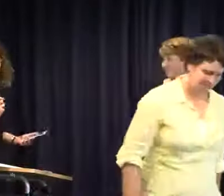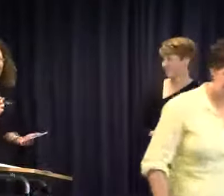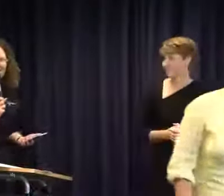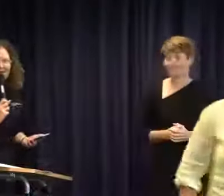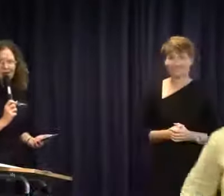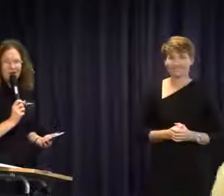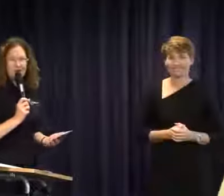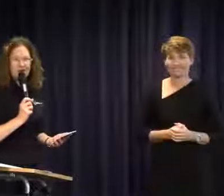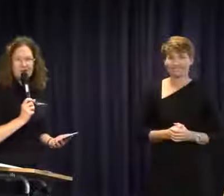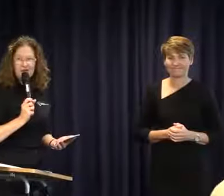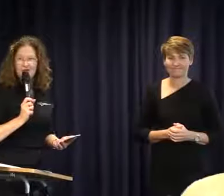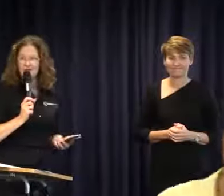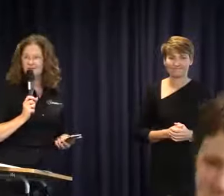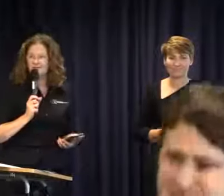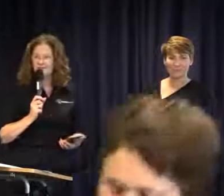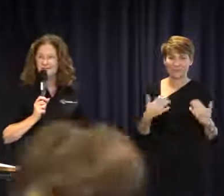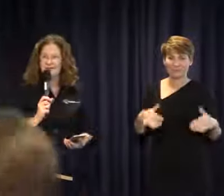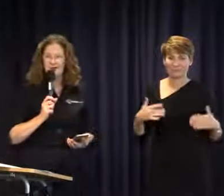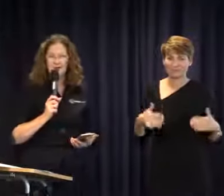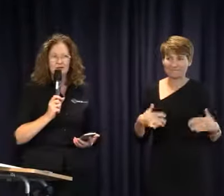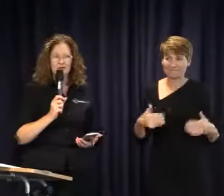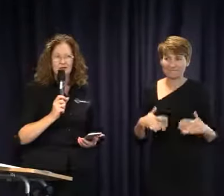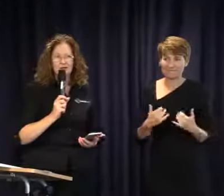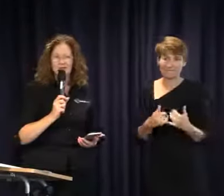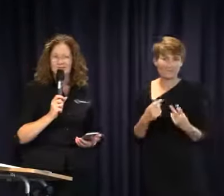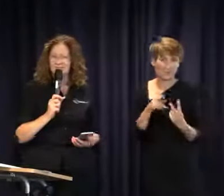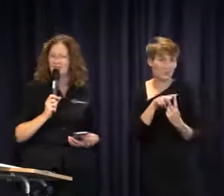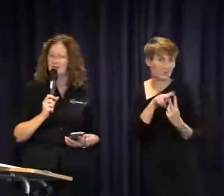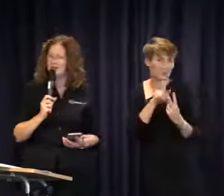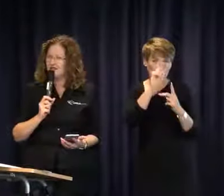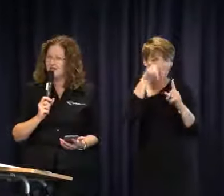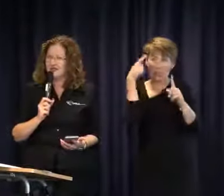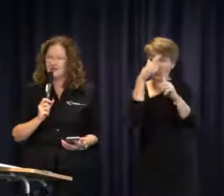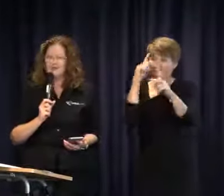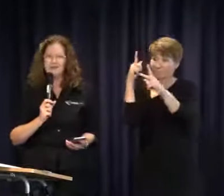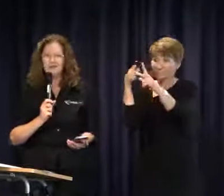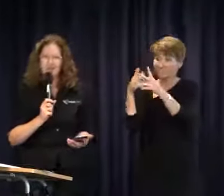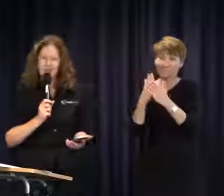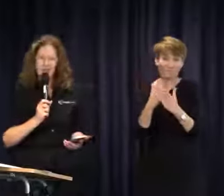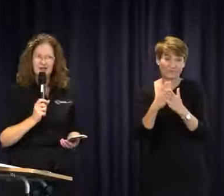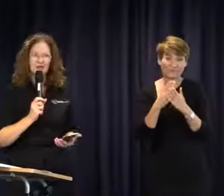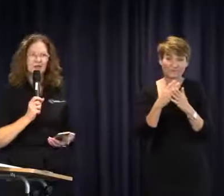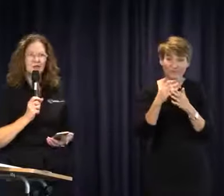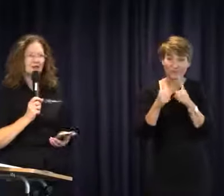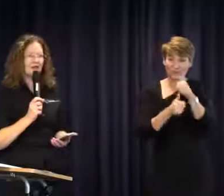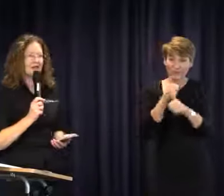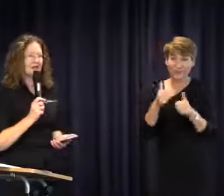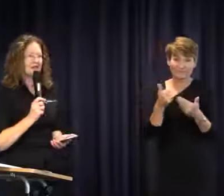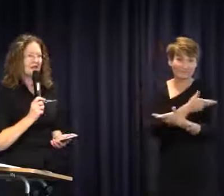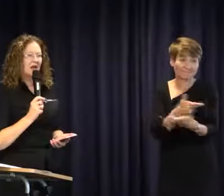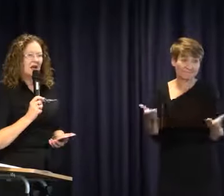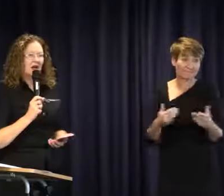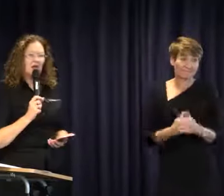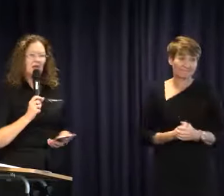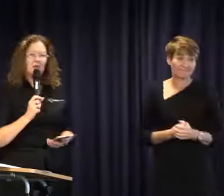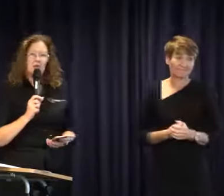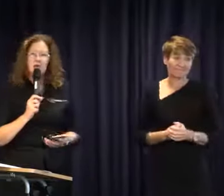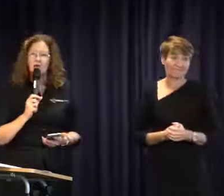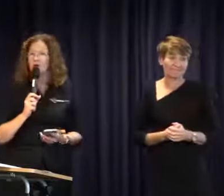Well I think we have two very firm goals. Congratulations. Congratulations to you all.